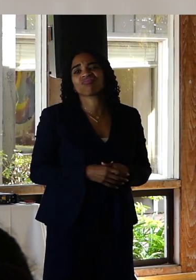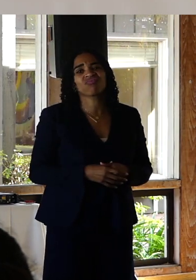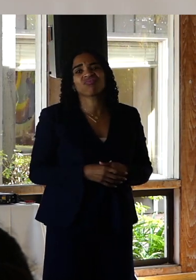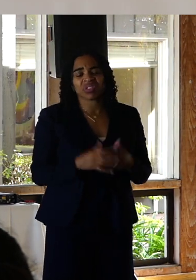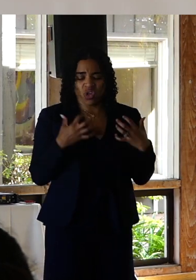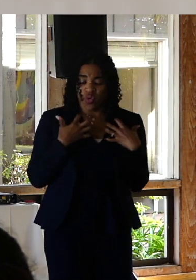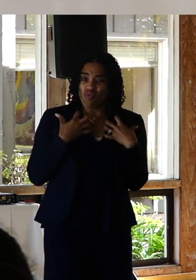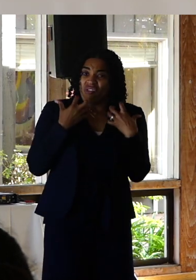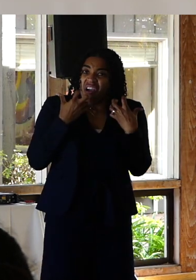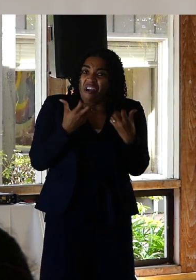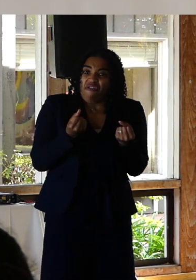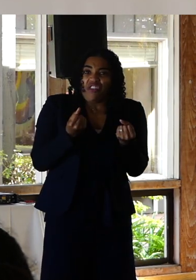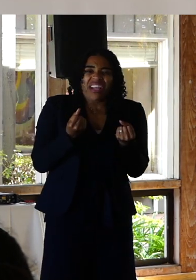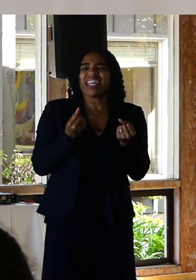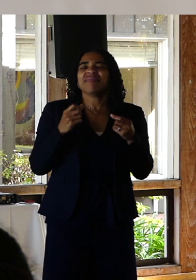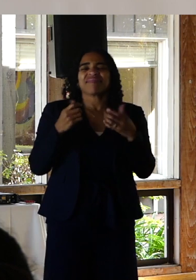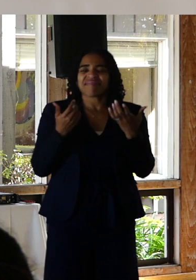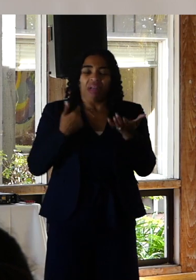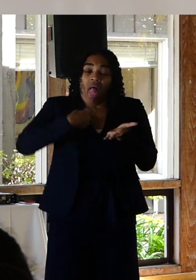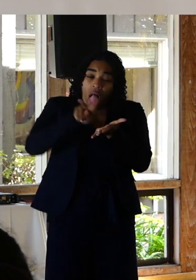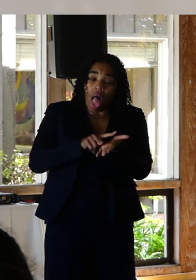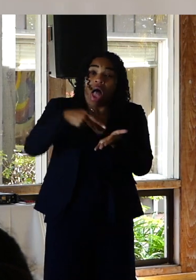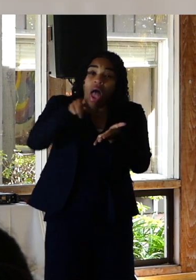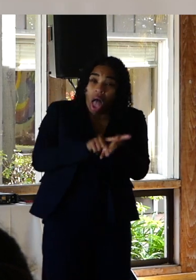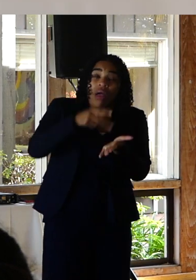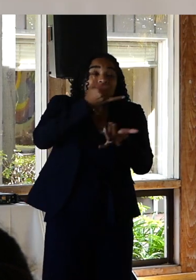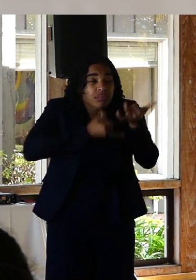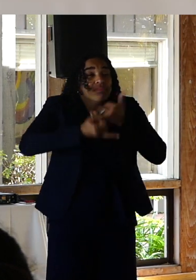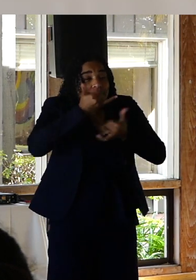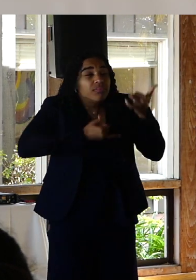meant that I was more of a burden for them than ever. Here I was talking